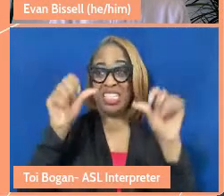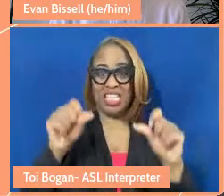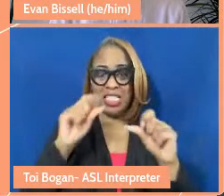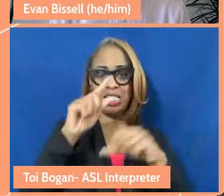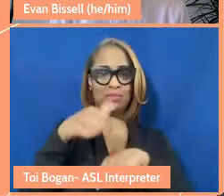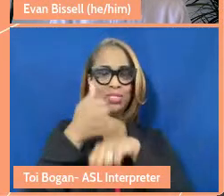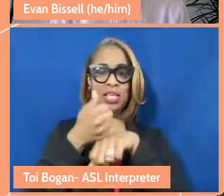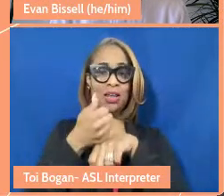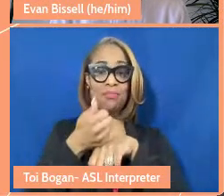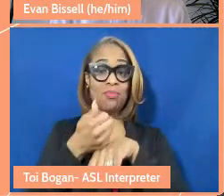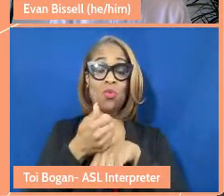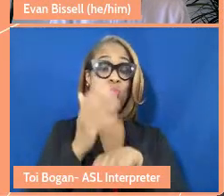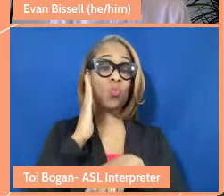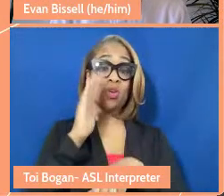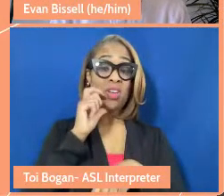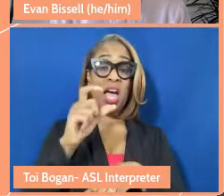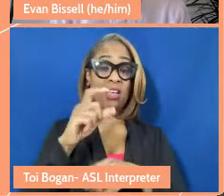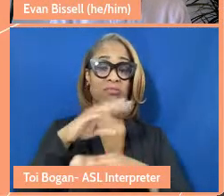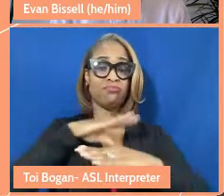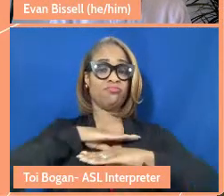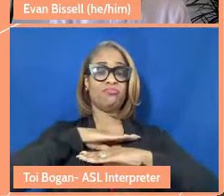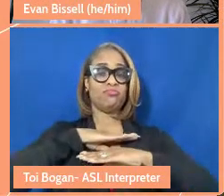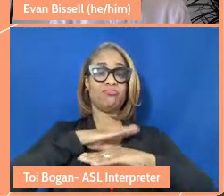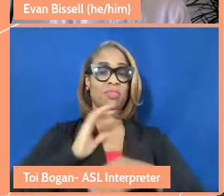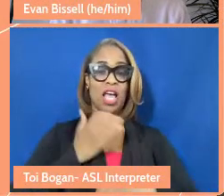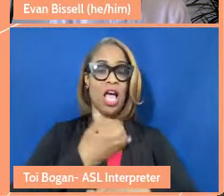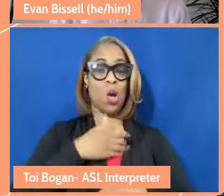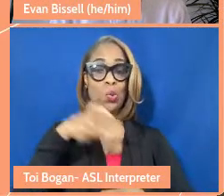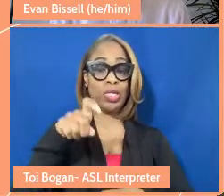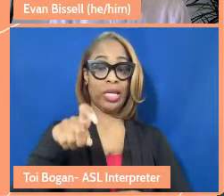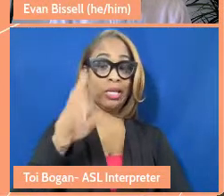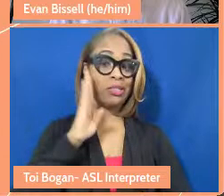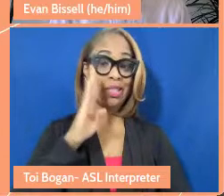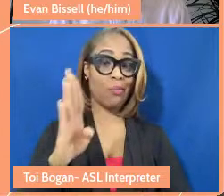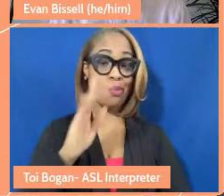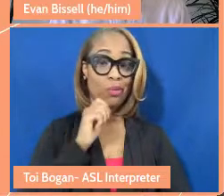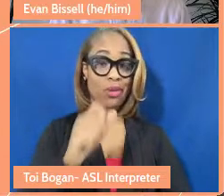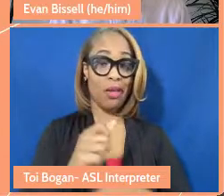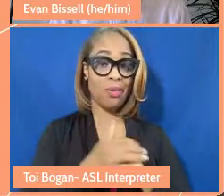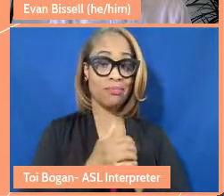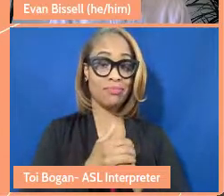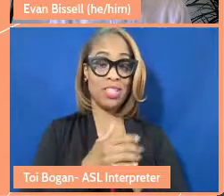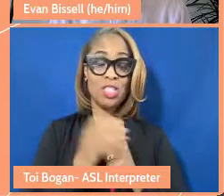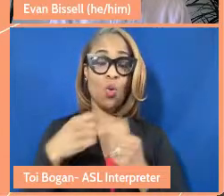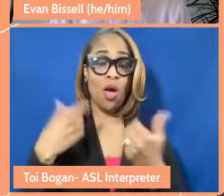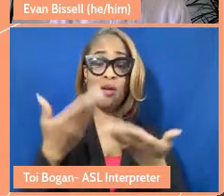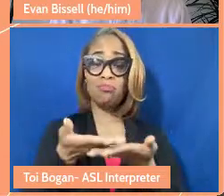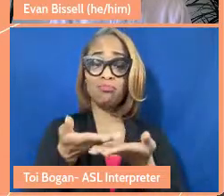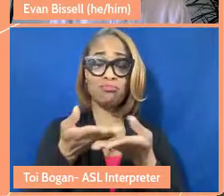there to meet our needs. And I just welcome all the conversations that are blossoming about how